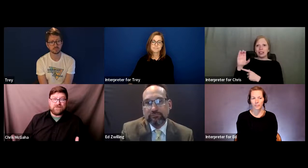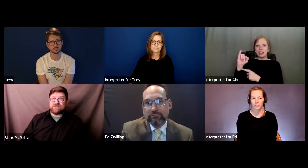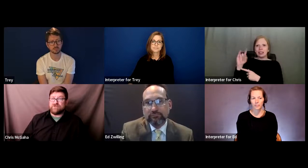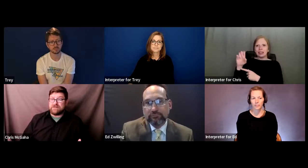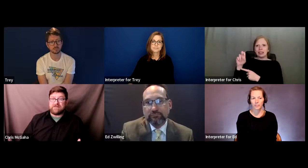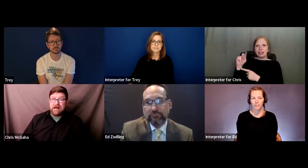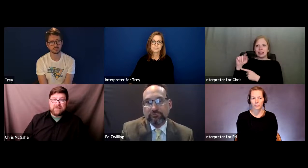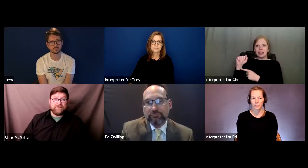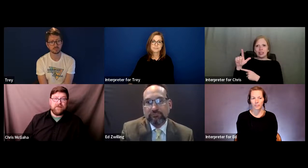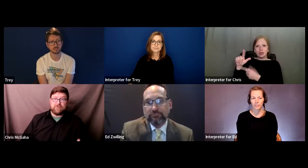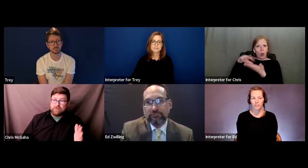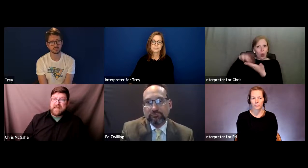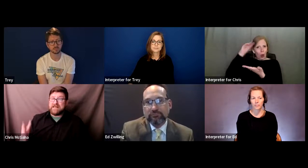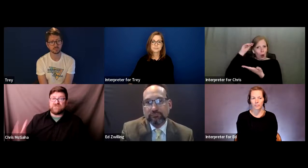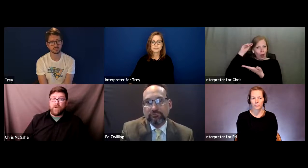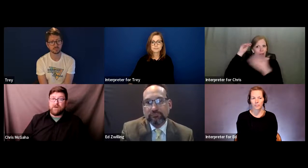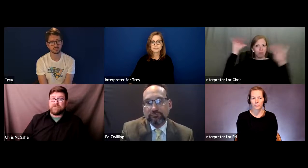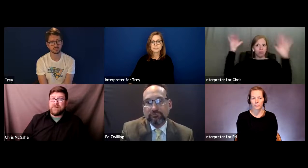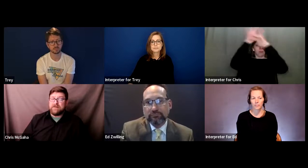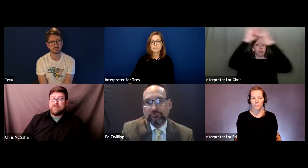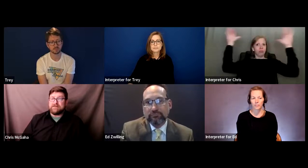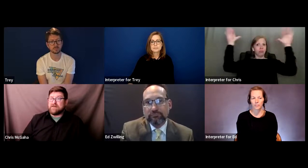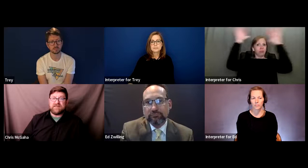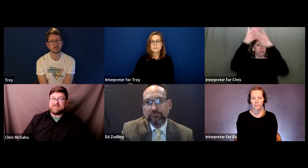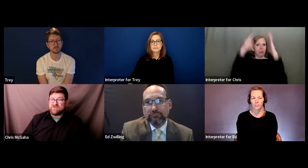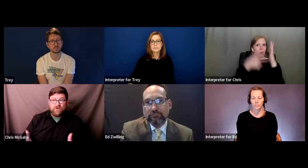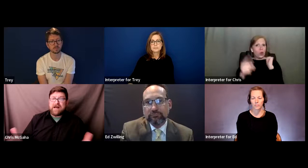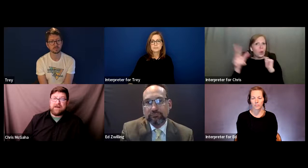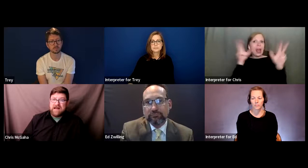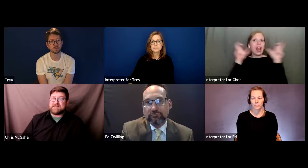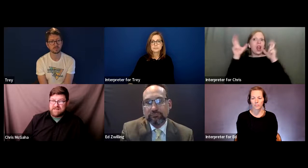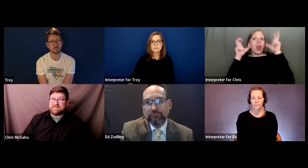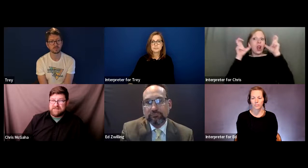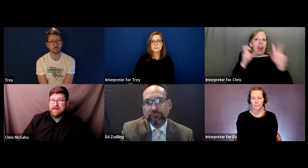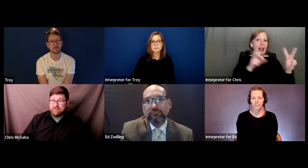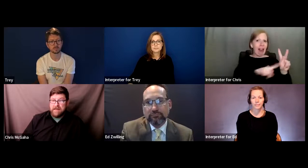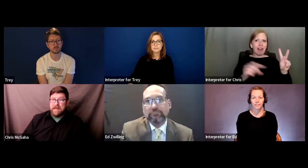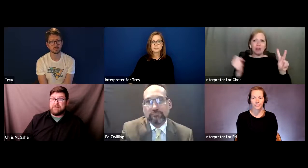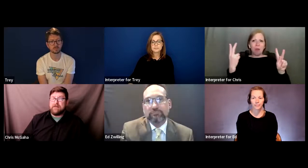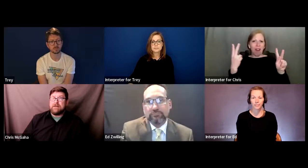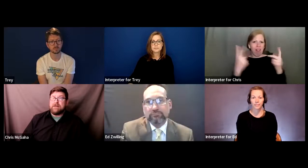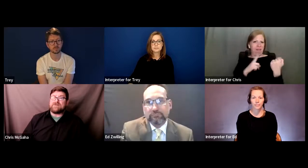student's life from K-12, Deaf kids do not have access to that.